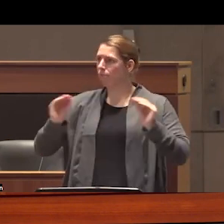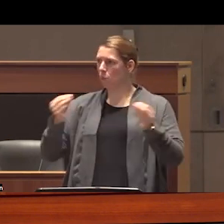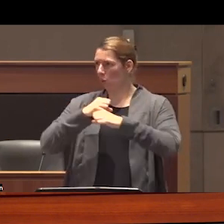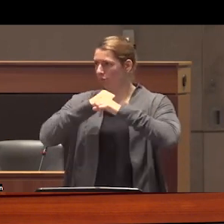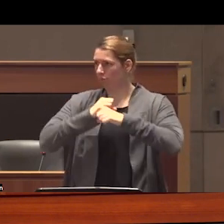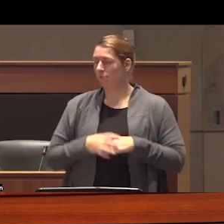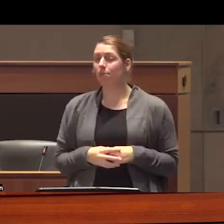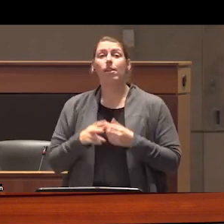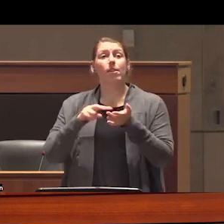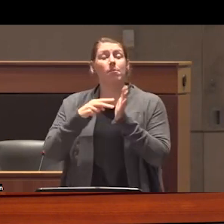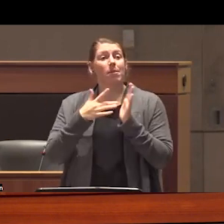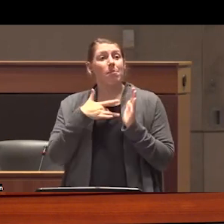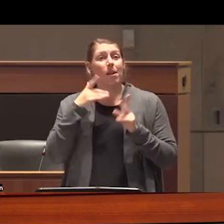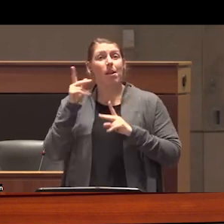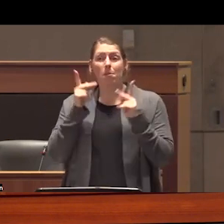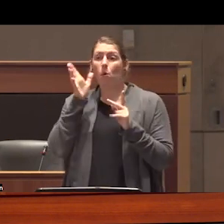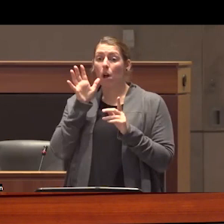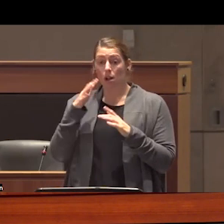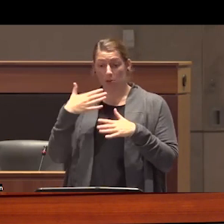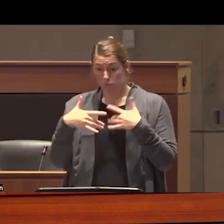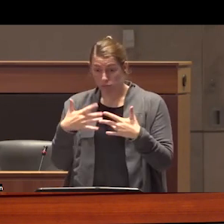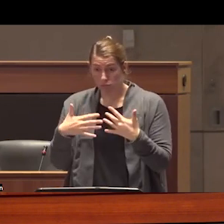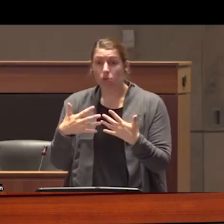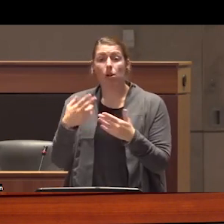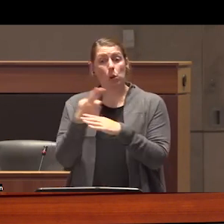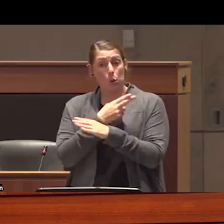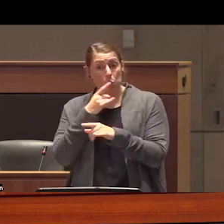this means that we often can see people evicted after resuming substance use even if they have